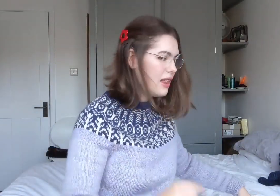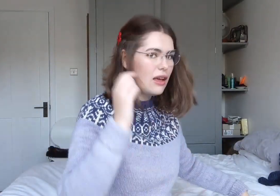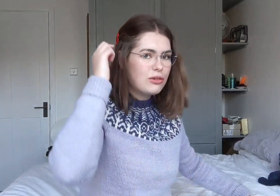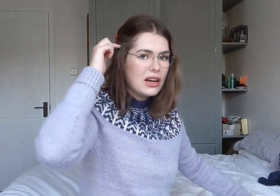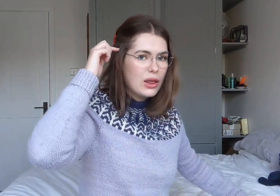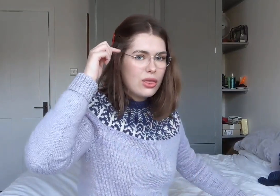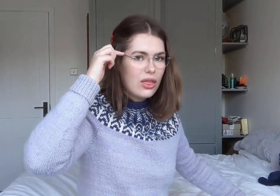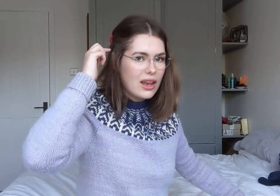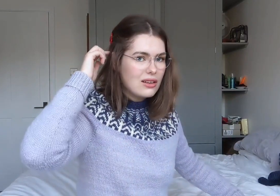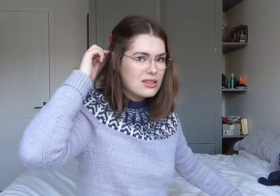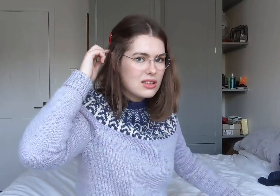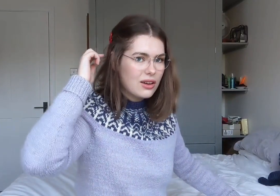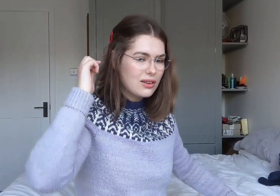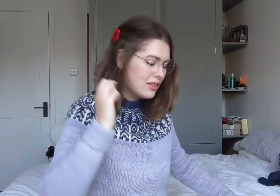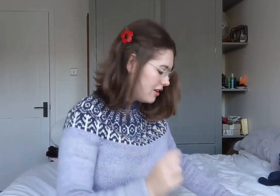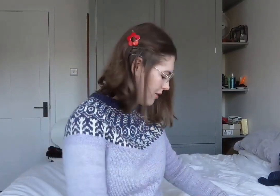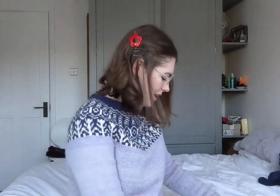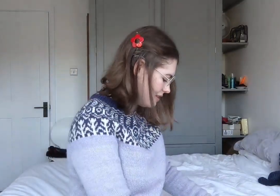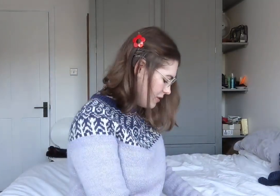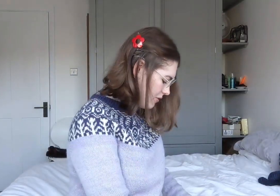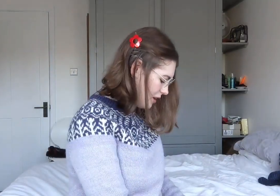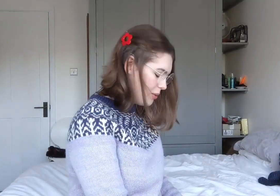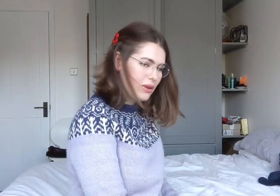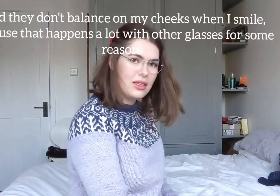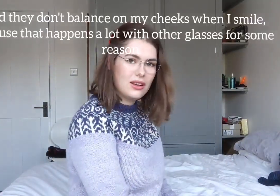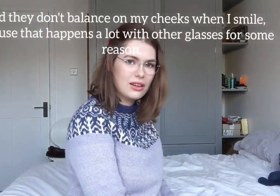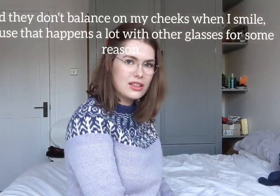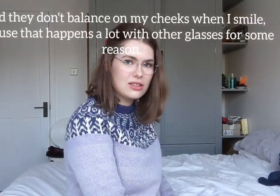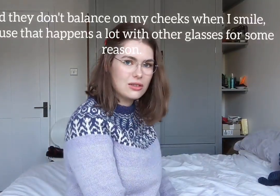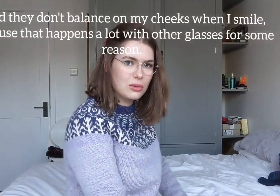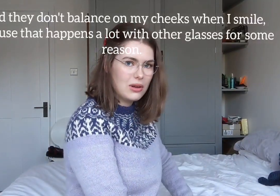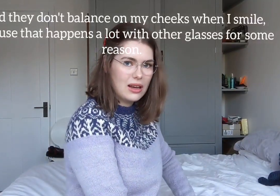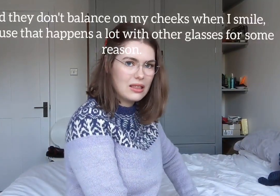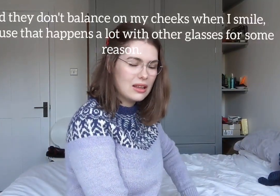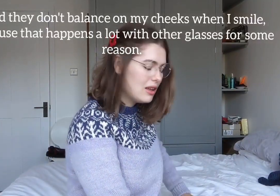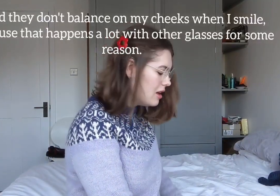and they're really thin so they don't interfere with hearing aids or anything.